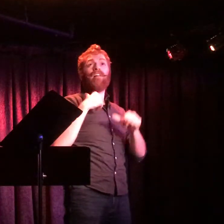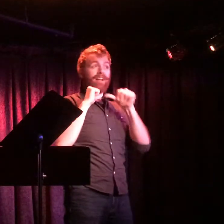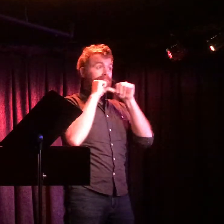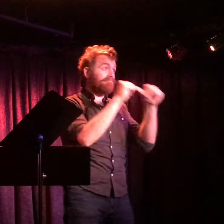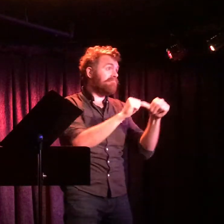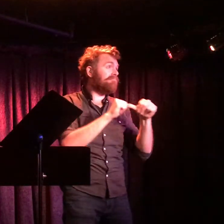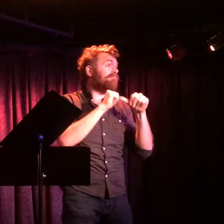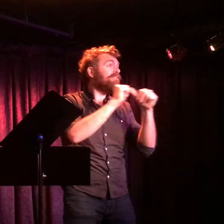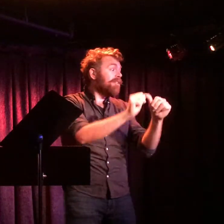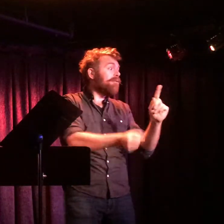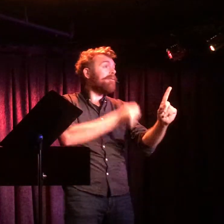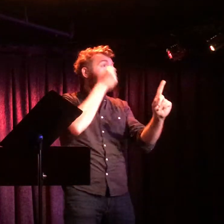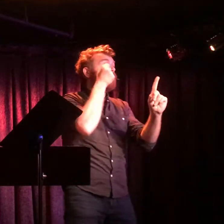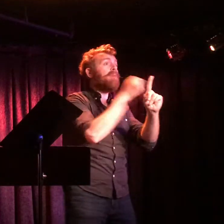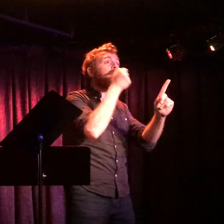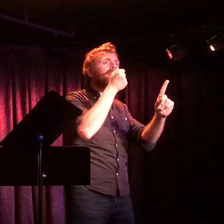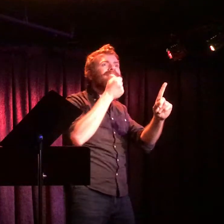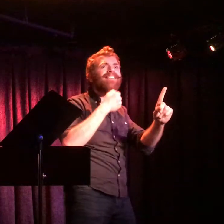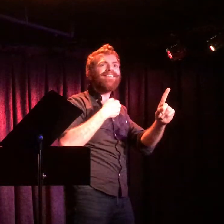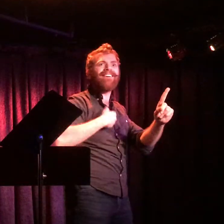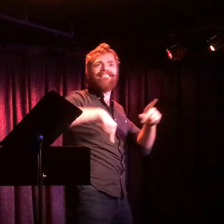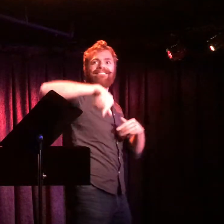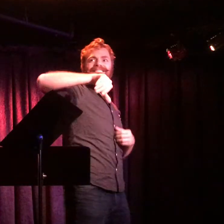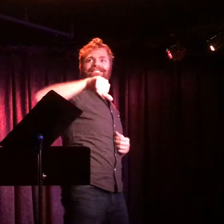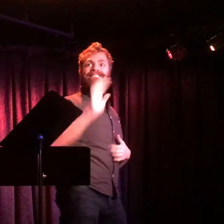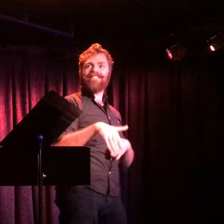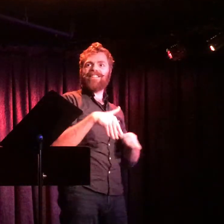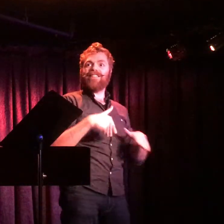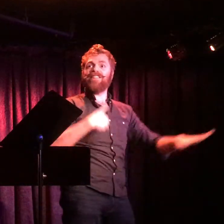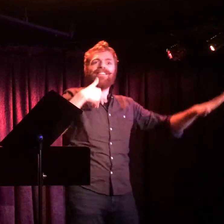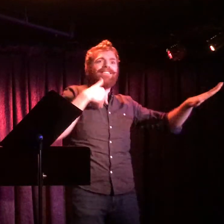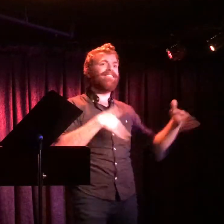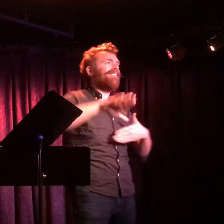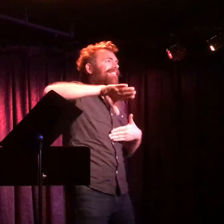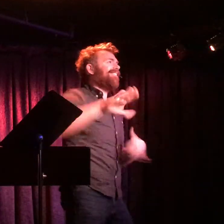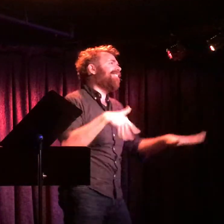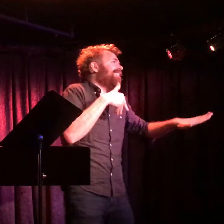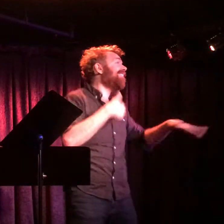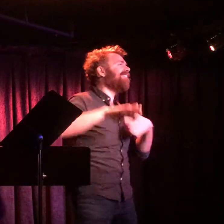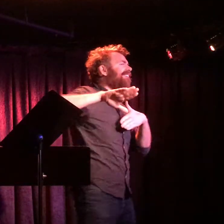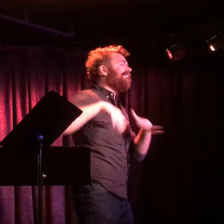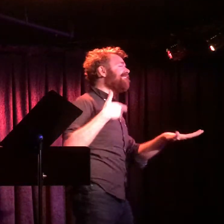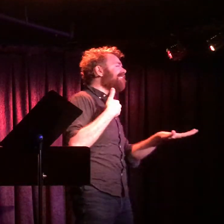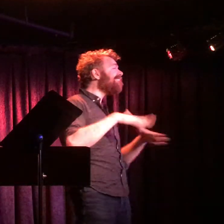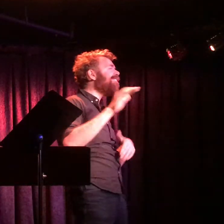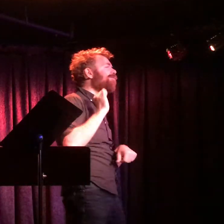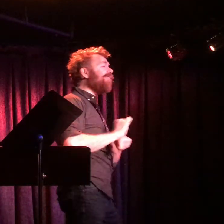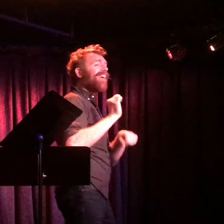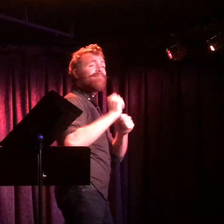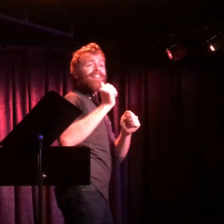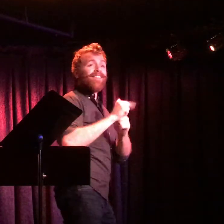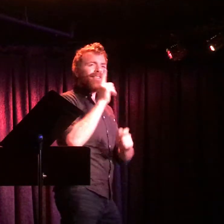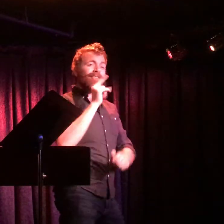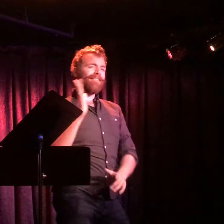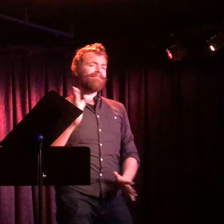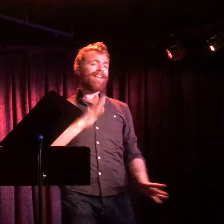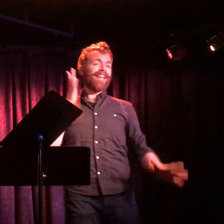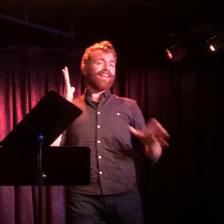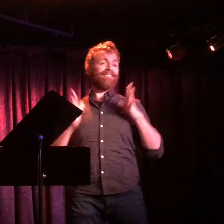If I stick it long enough, I may get to strut my stuff